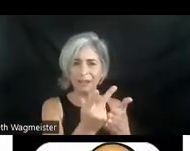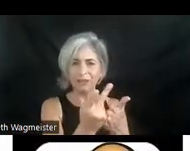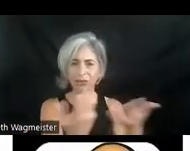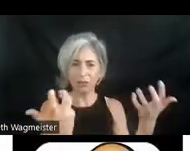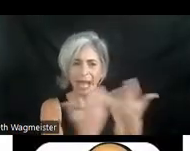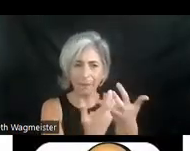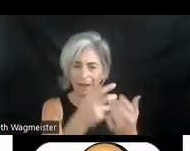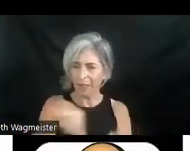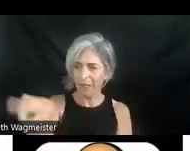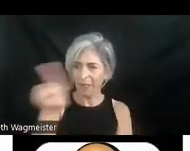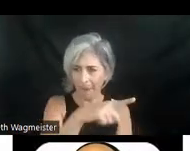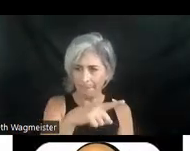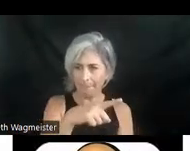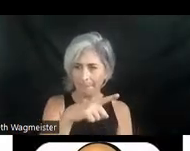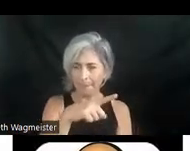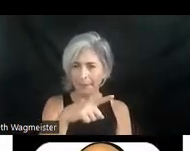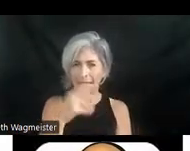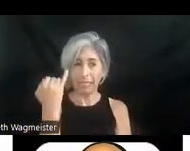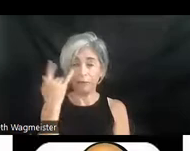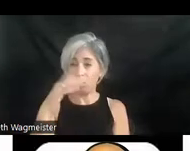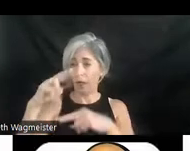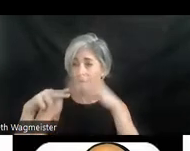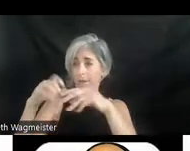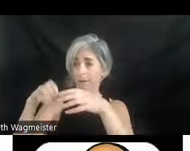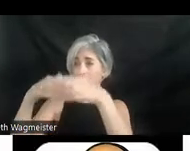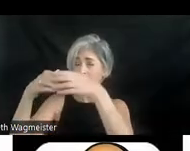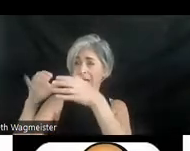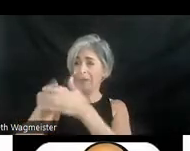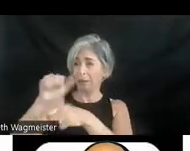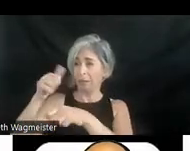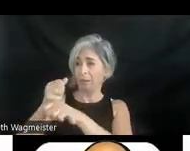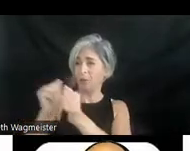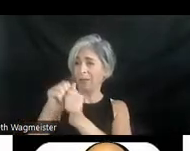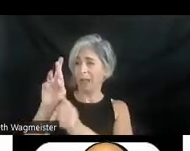In other words, if you have a building that was built without ramps and just steps, well